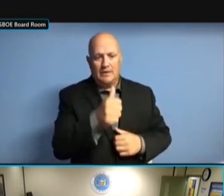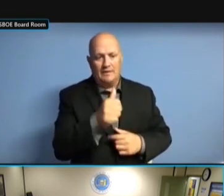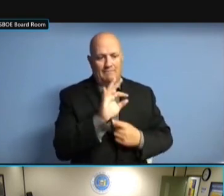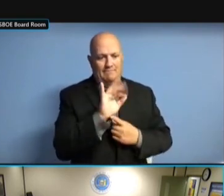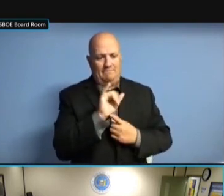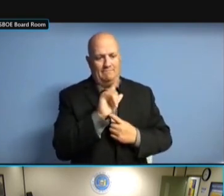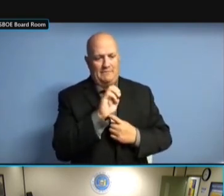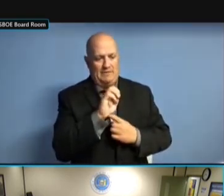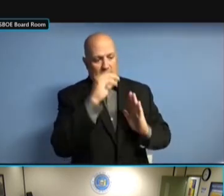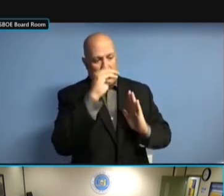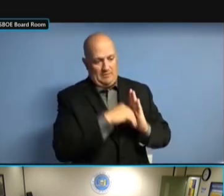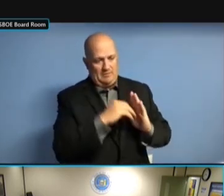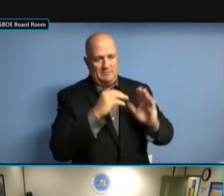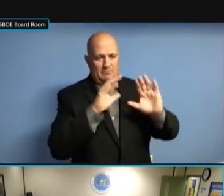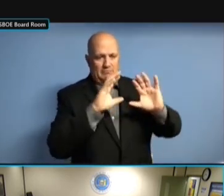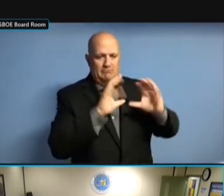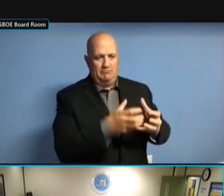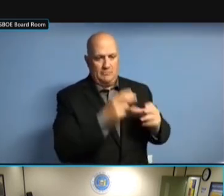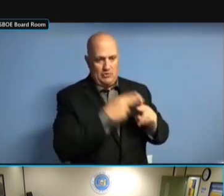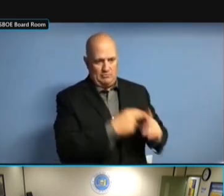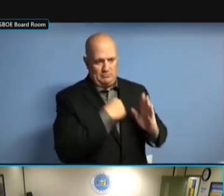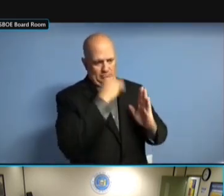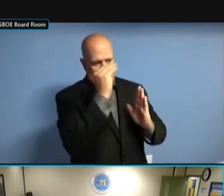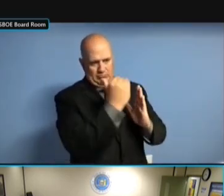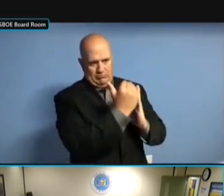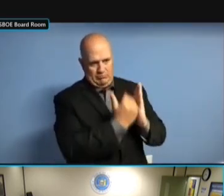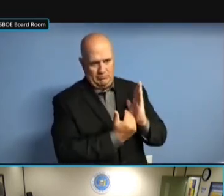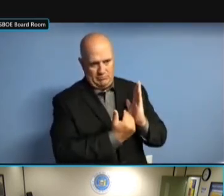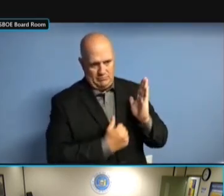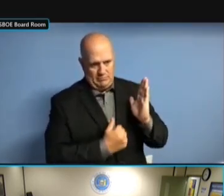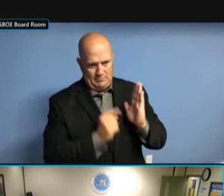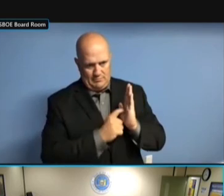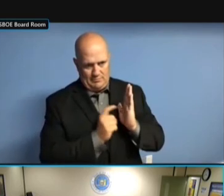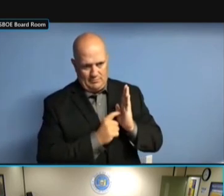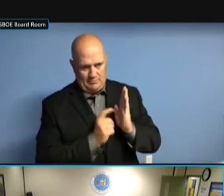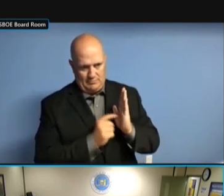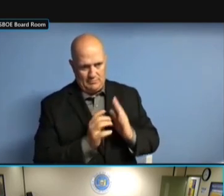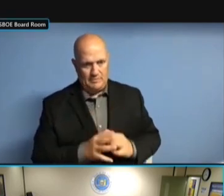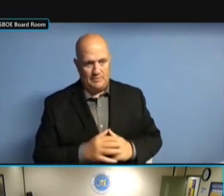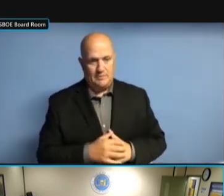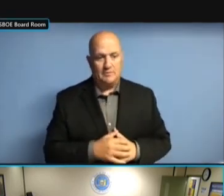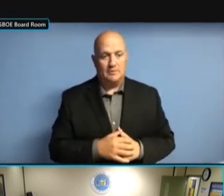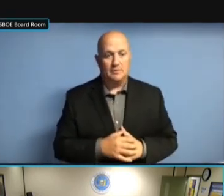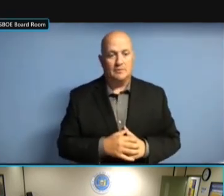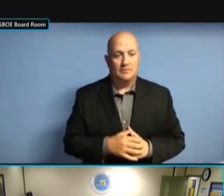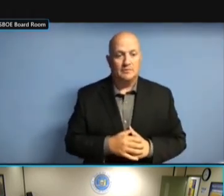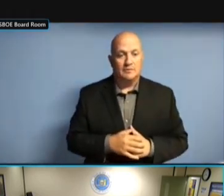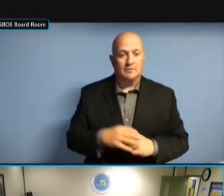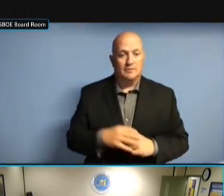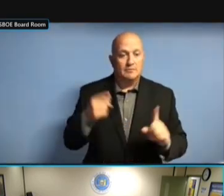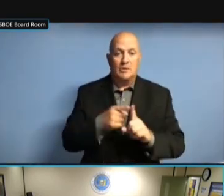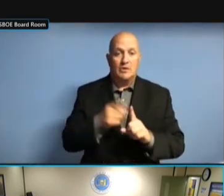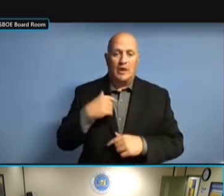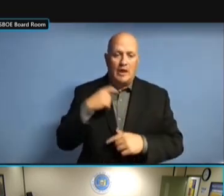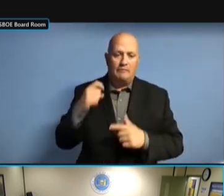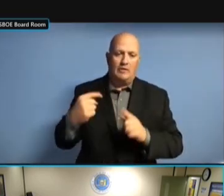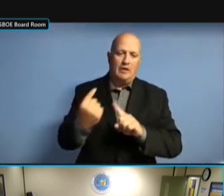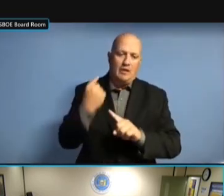FIRST TIME IN A LONG TIME THAT IT'S FIRST TIME IN A LONG TIME THAT IT'S BEEN FIRST TIME IN A LONG TIME THAT IT'S BEEN DONE,S FIRST TIME IN A LONG TIME THAT IT'S BEEN DONE,S THAT'S FIRST TIME IN A LONG TIME THAT IT'S BEEN DONE,S THAT'S HOW FIRST TIME IN A LONG TIME THAT IT'S BEEN DONE,S THAT'S HOW FAR IT'S BEEN DONE,S THAT'S HOW FAR IT'S BEEN DONE,S THAT'S HOW FAR BACK IT'S BEEN DONE,S THAT'S HOW FAR BACK WE'VE IT'S BEEN DONE,S THAT'S HOW FAR BACK WE'VE LOOKED. BACK WE'VE LOOKED. BACK WE'VE LOOKED. >> BACK WE'VE LOOKED. >> I BACK WE'VE LOOKED. >> I PRESUME BACK WE'VE LOOKED. >> I PRESUME YOU'RE BACK WE'VE LOOKED. >> I PRESUME YOU'RE DEALING BACK WE'VE LOOKED. >> I PRESUME YOU'RE DEALING WITH I PRESUME YOU'RE DEALING WITH I PRESUME YOU'RE DEALING WITH A I PRESUME YOU'RE DEALING WITH A LOT